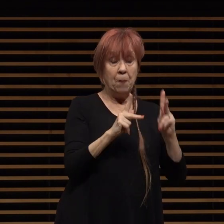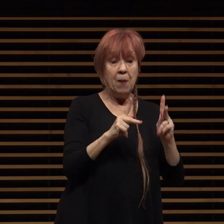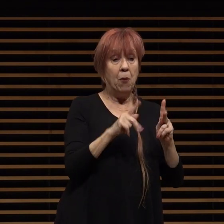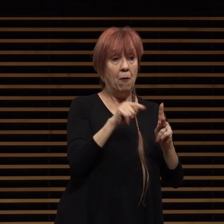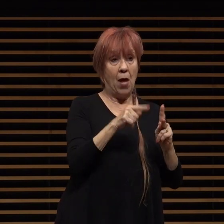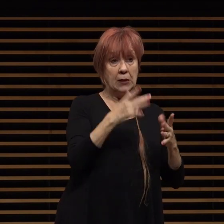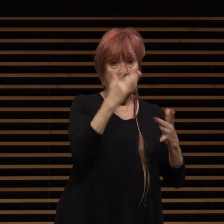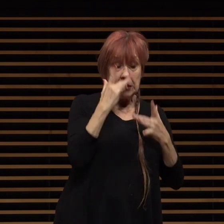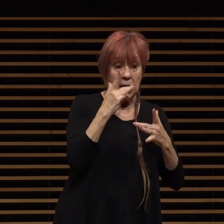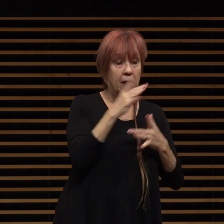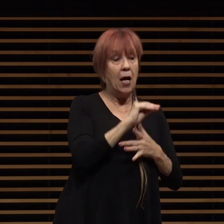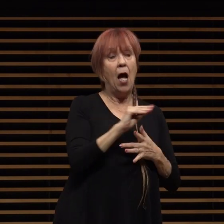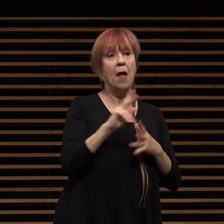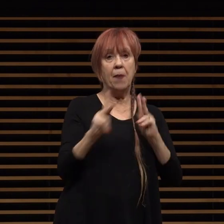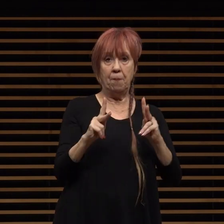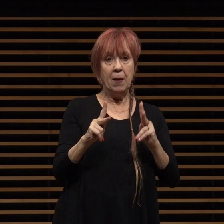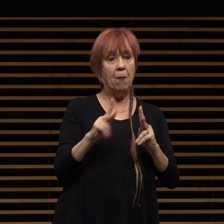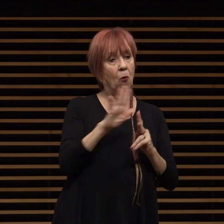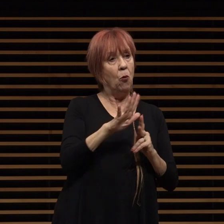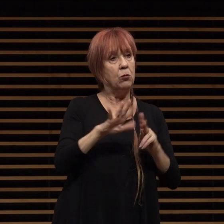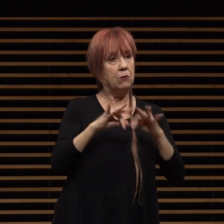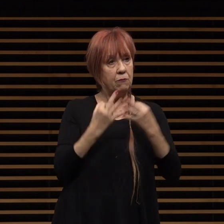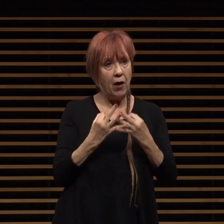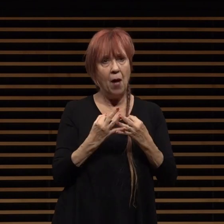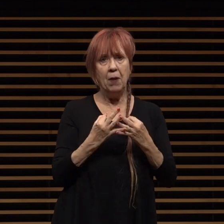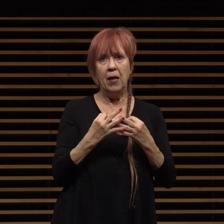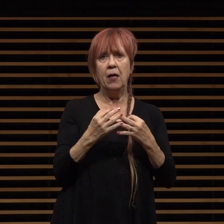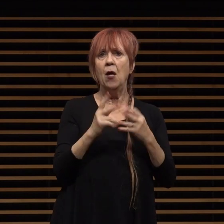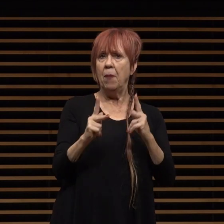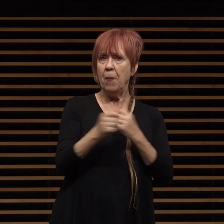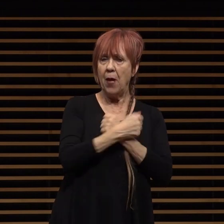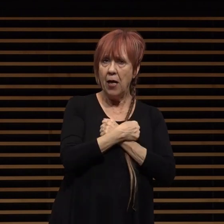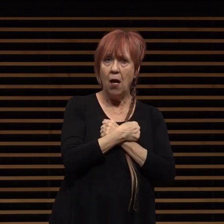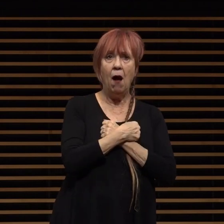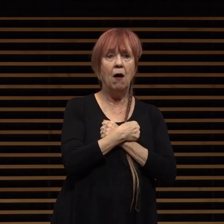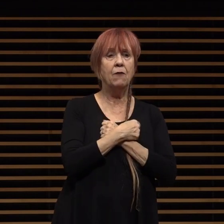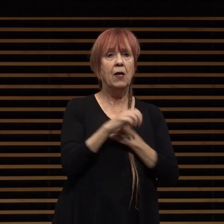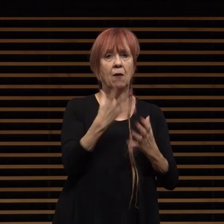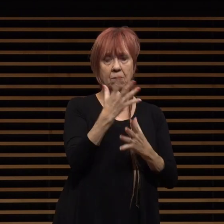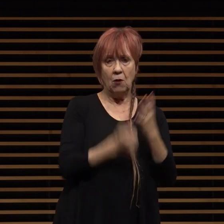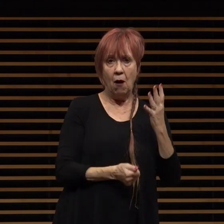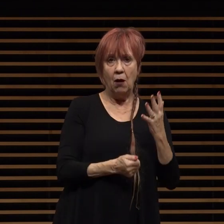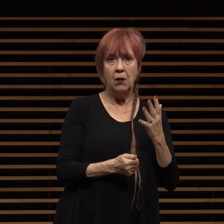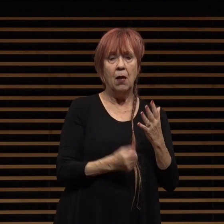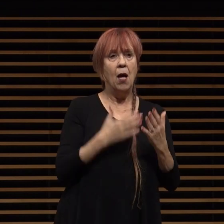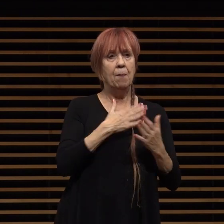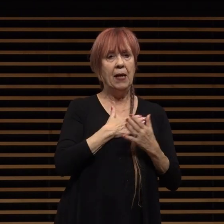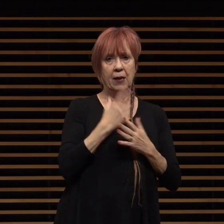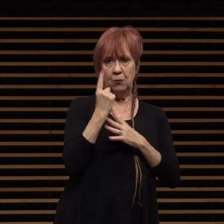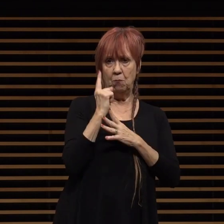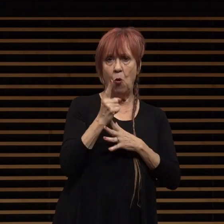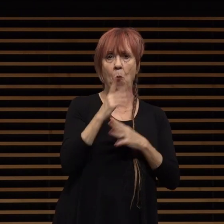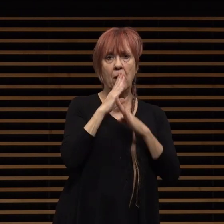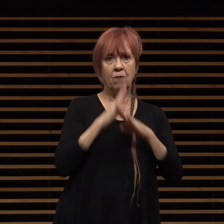their loved ones and friends let's observe a brief moment of silence for